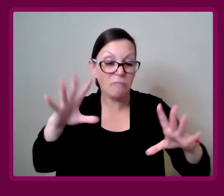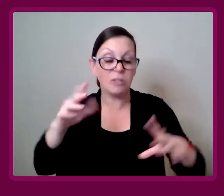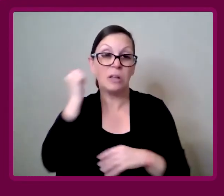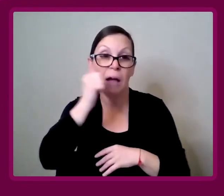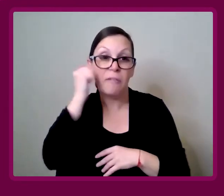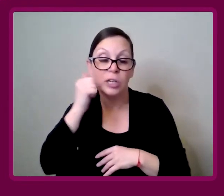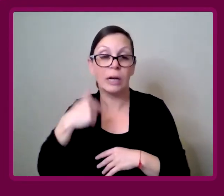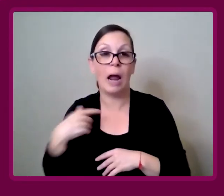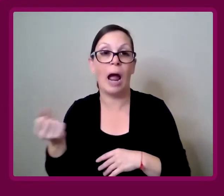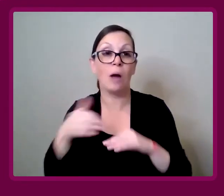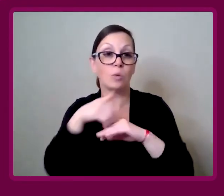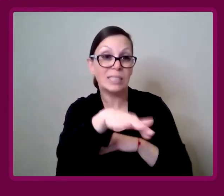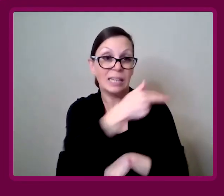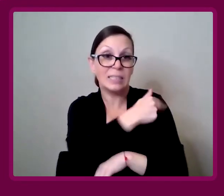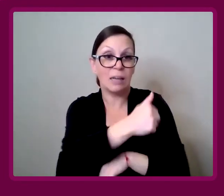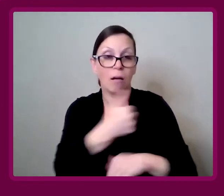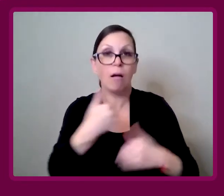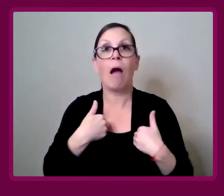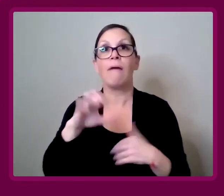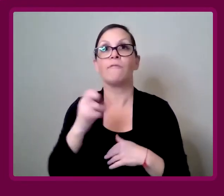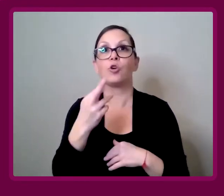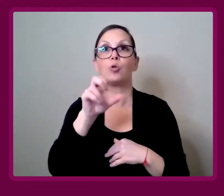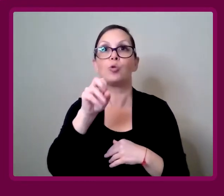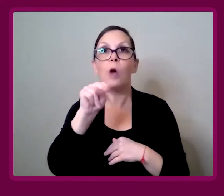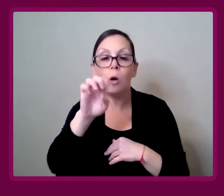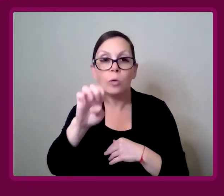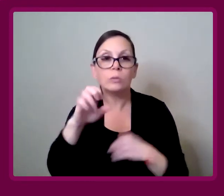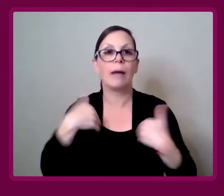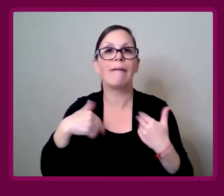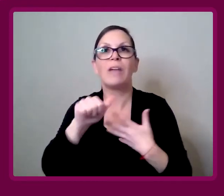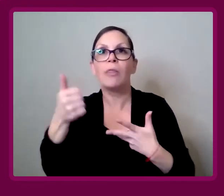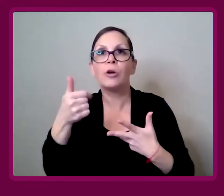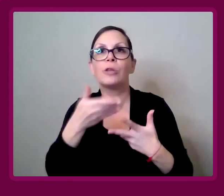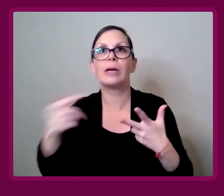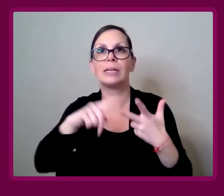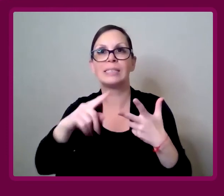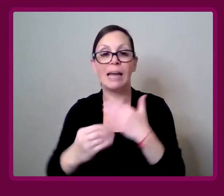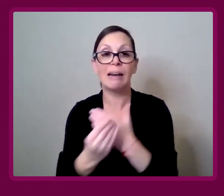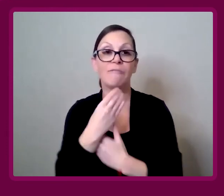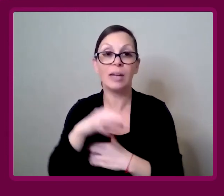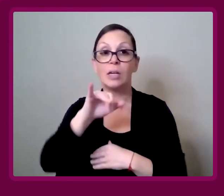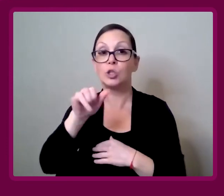I was in the hospital. I've got Crohn's, which affects my joints, and my mobility.